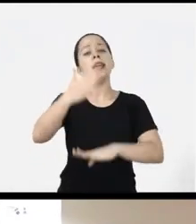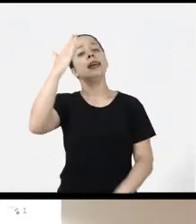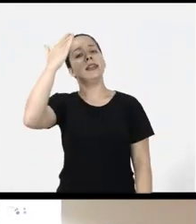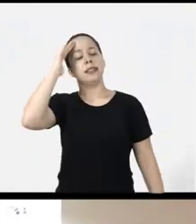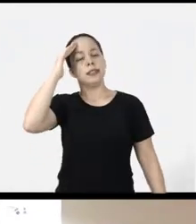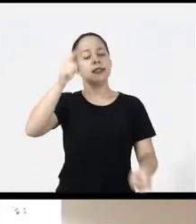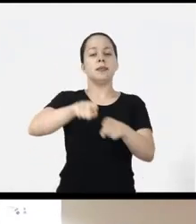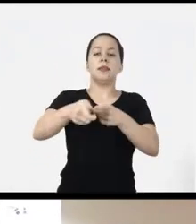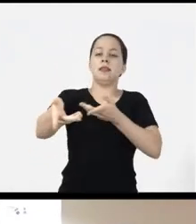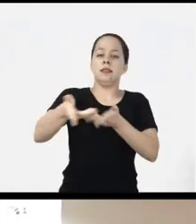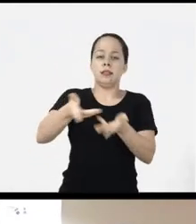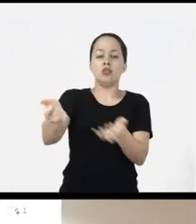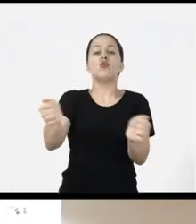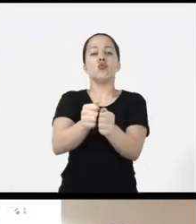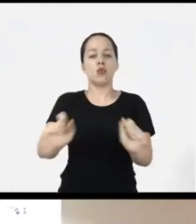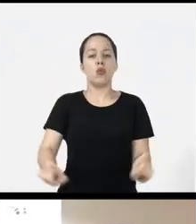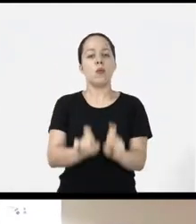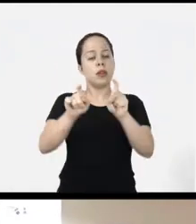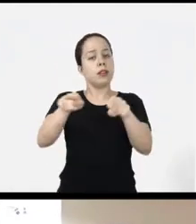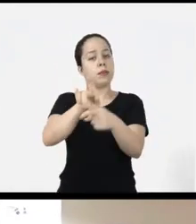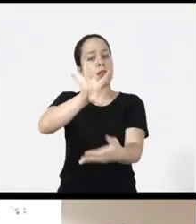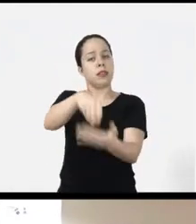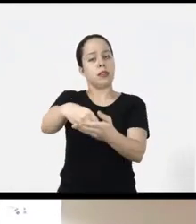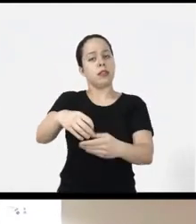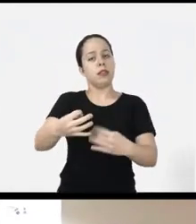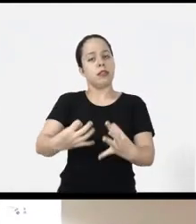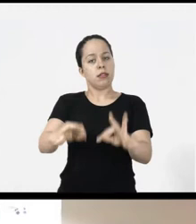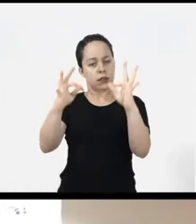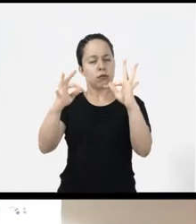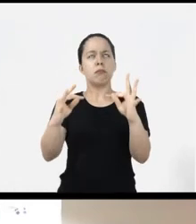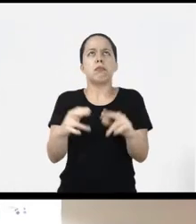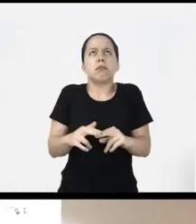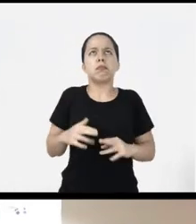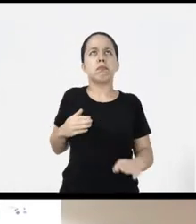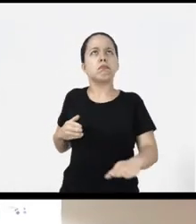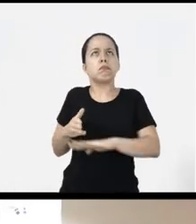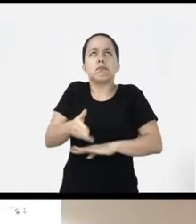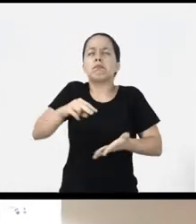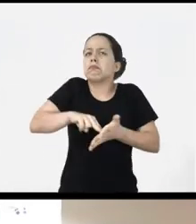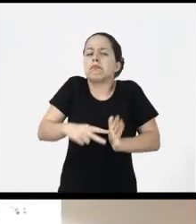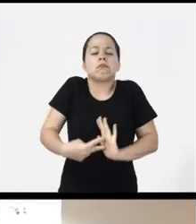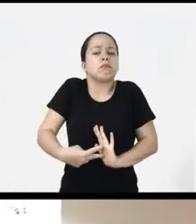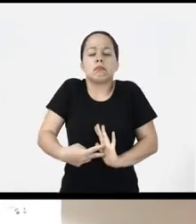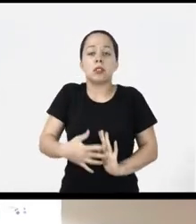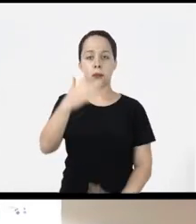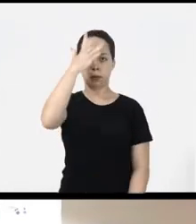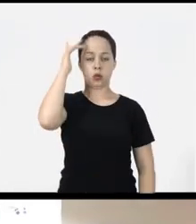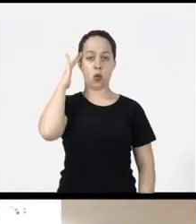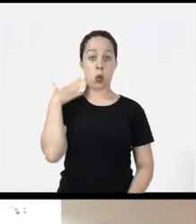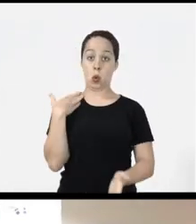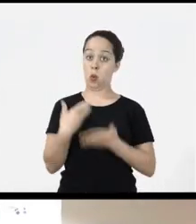understand and interact with the computer and its resources so what is it to access any person